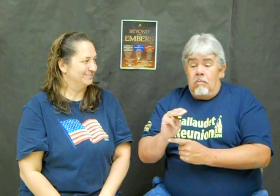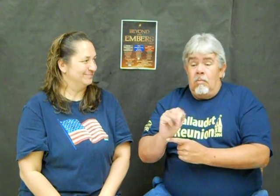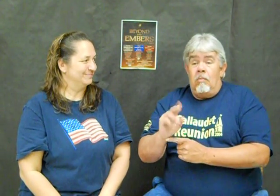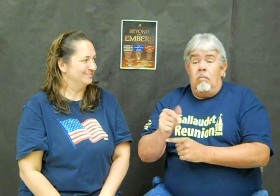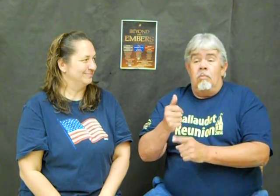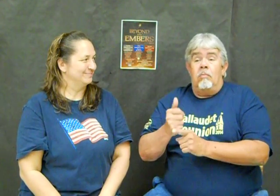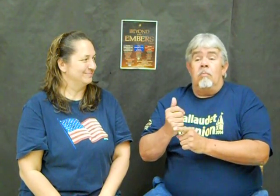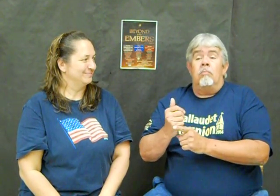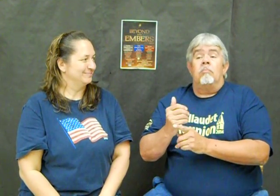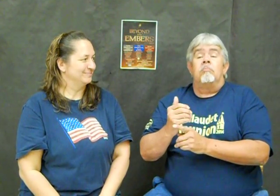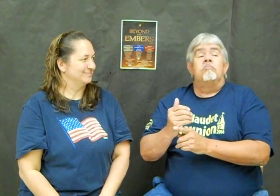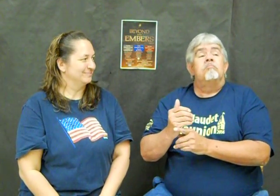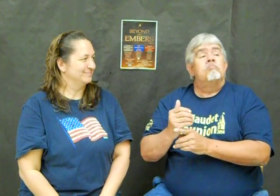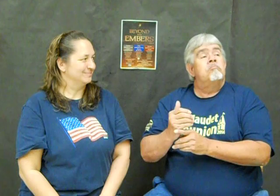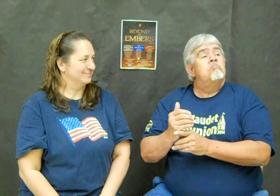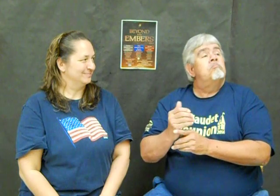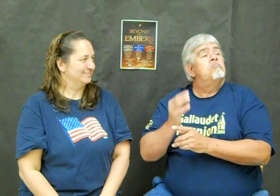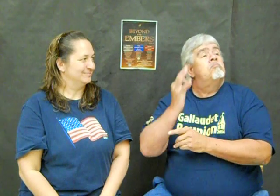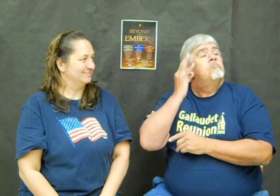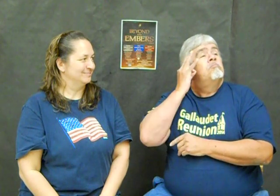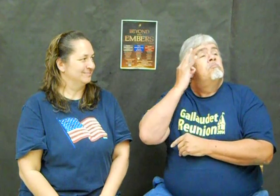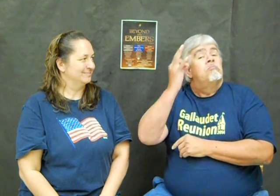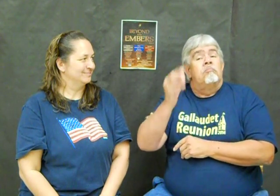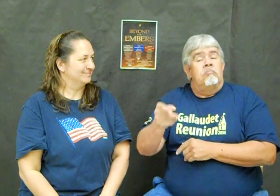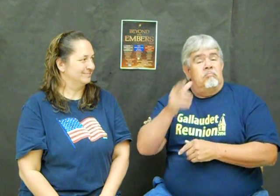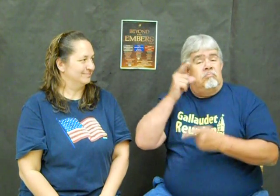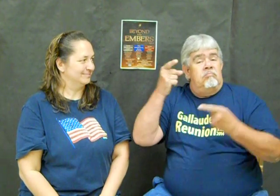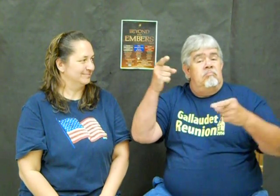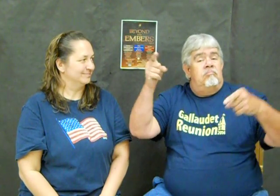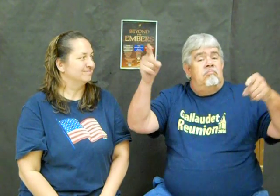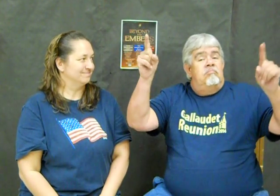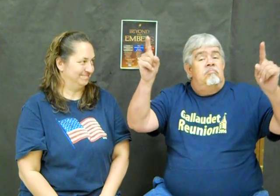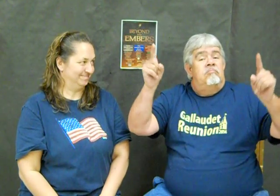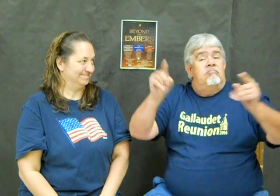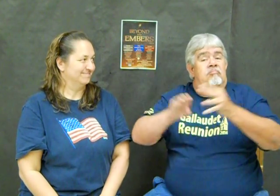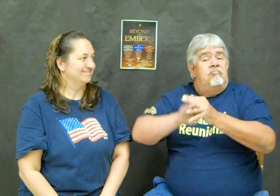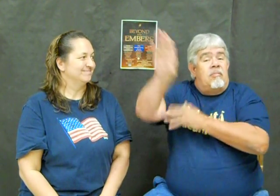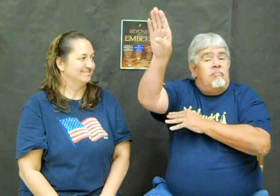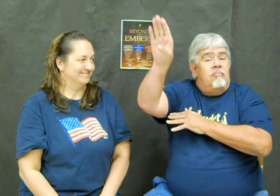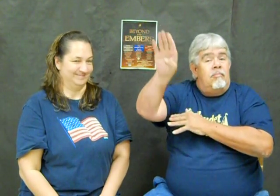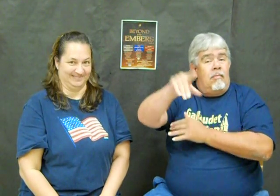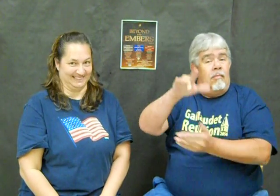Know why? Know what, Mark Wood himself will become successful in the future.